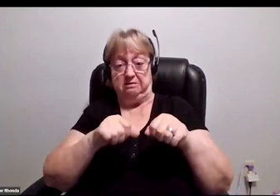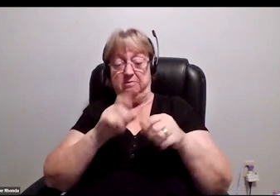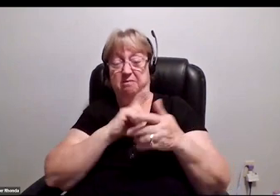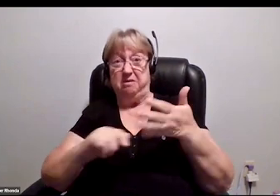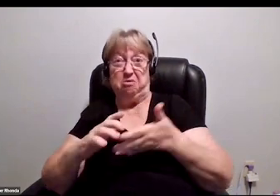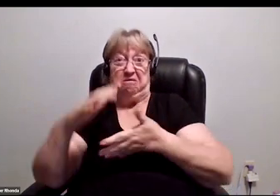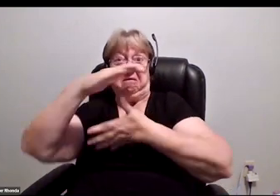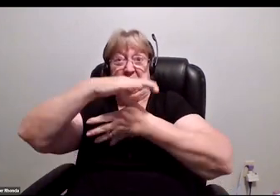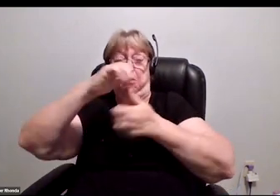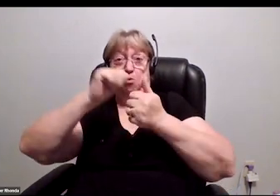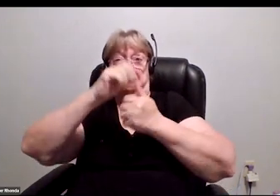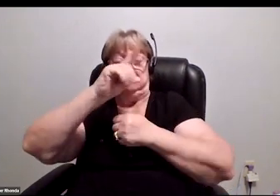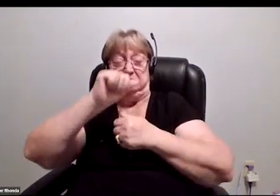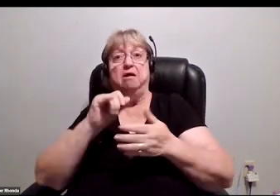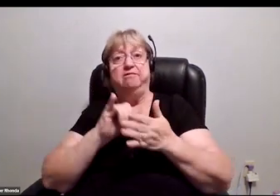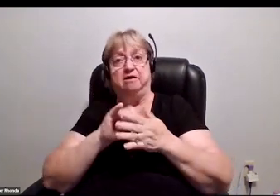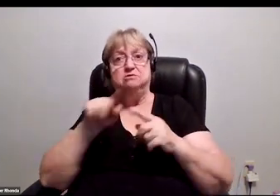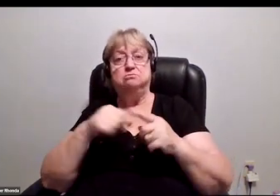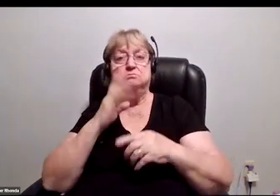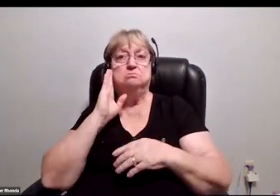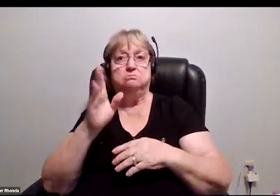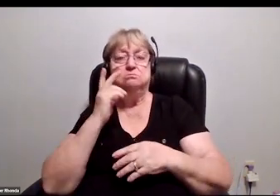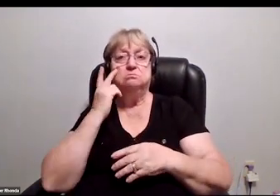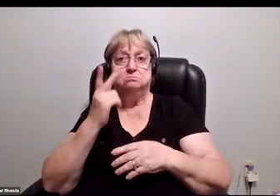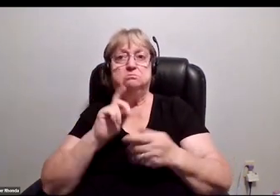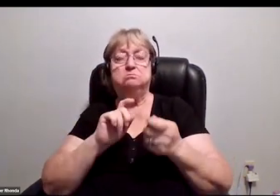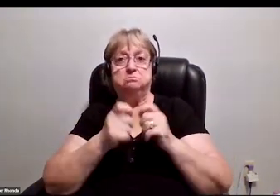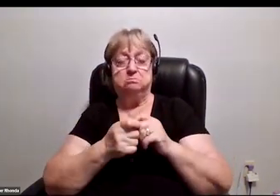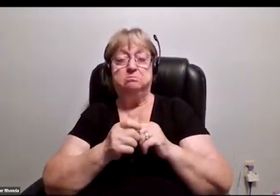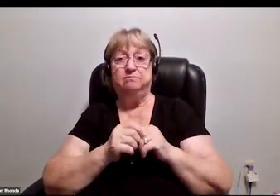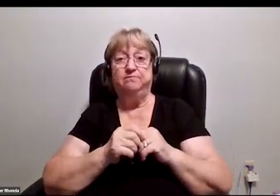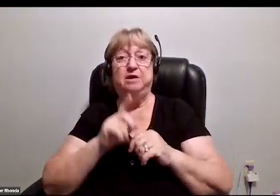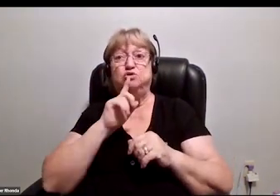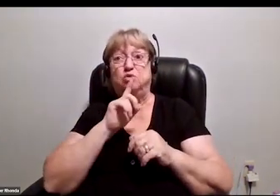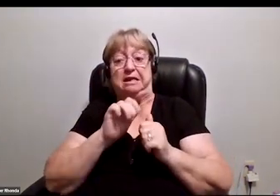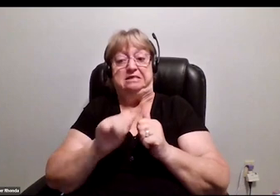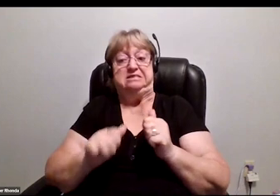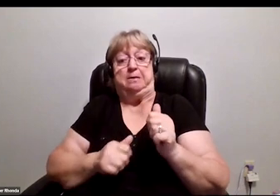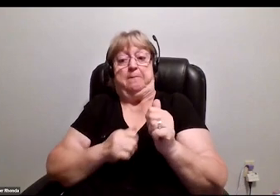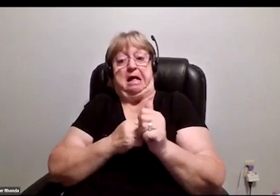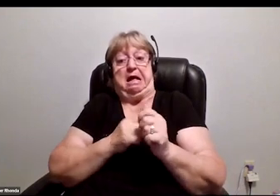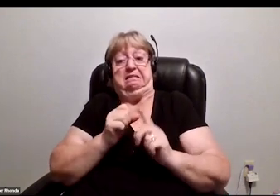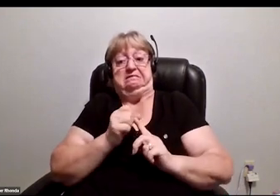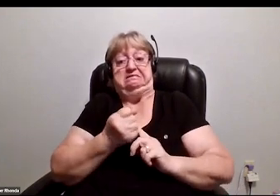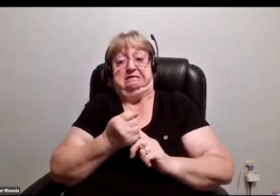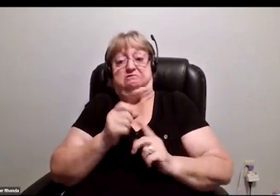with disabilities, that is when we will start to see change. It's really the behind-the-scenes change that is the change.